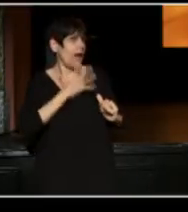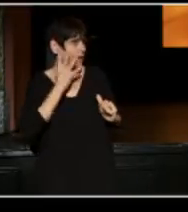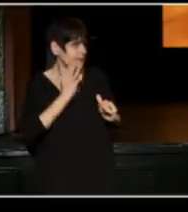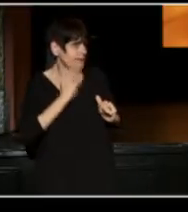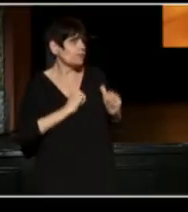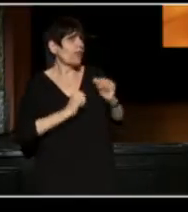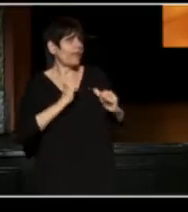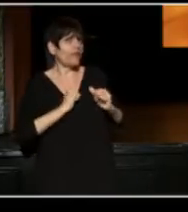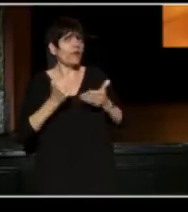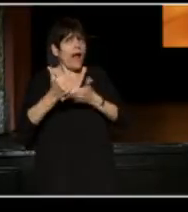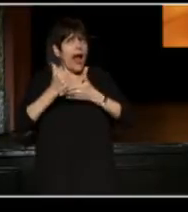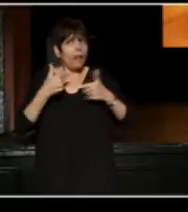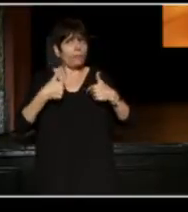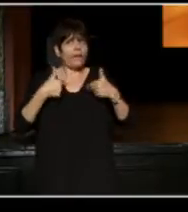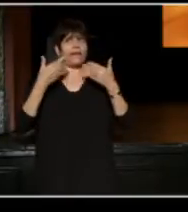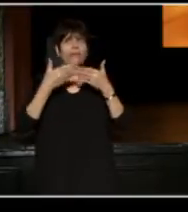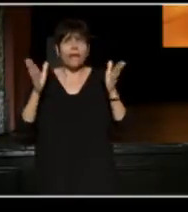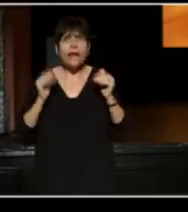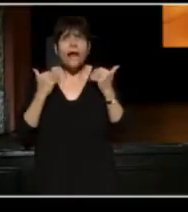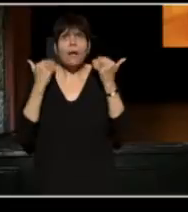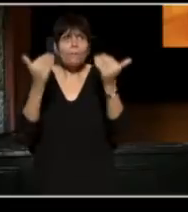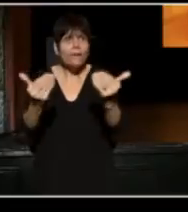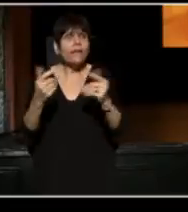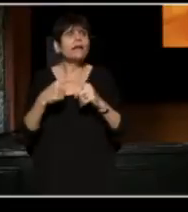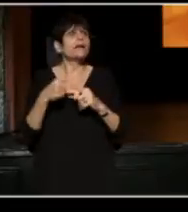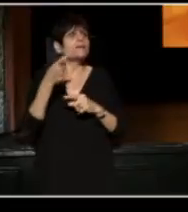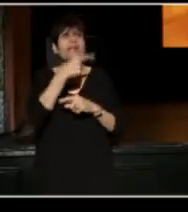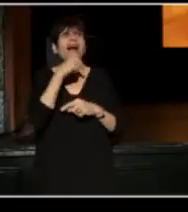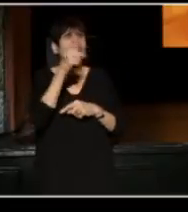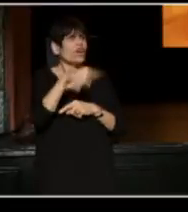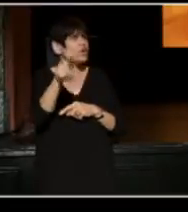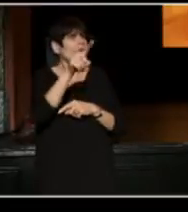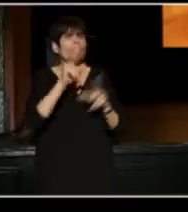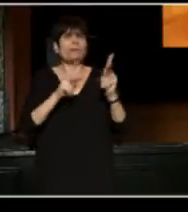across this country, there would be people who wouldn't know